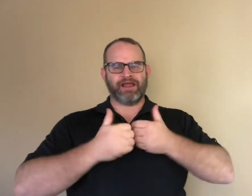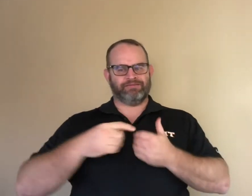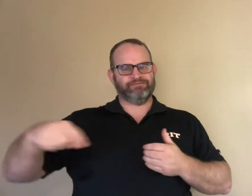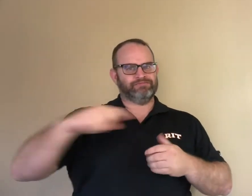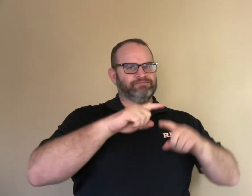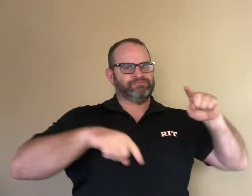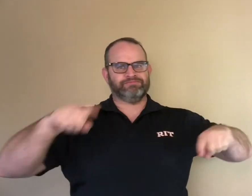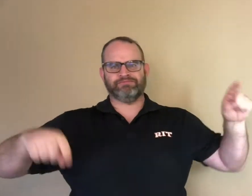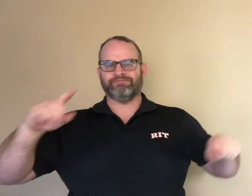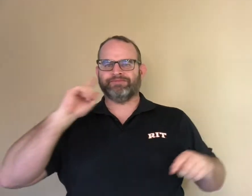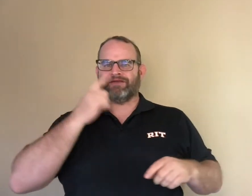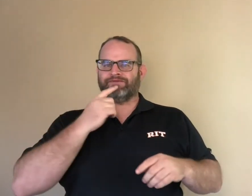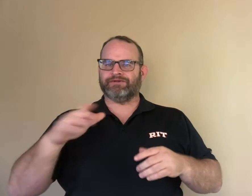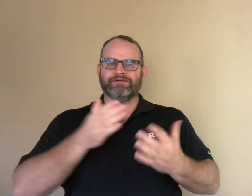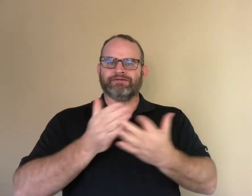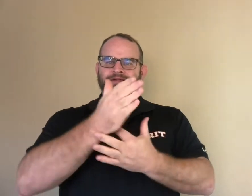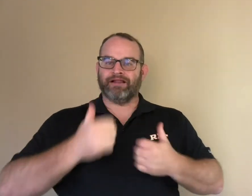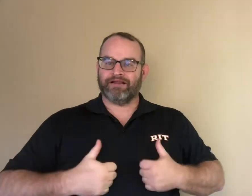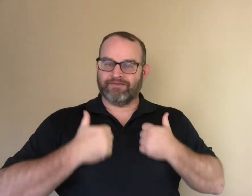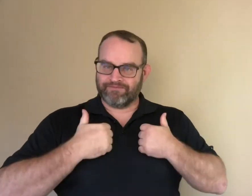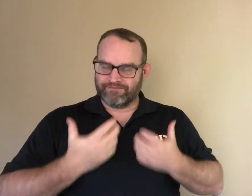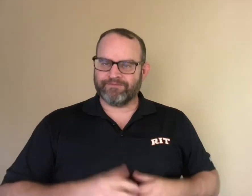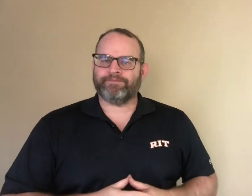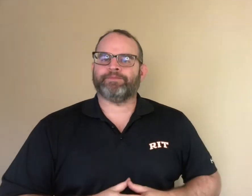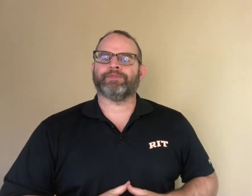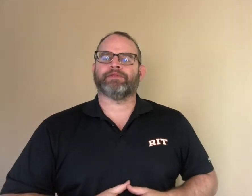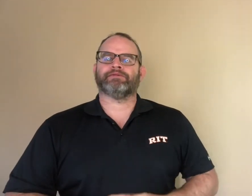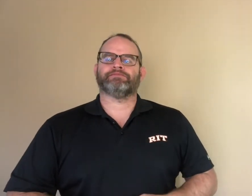In that, we need to diversify stories by including diverse deaf life experiences.